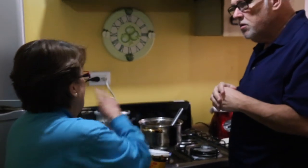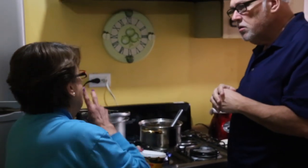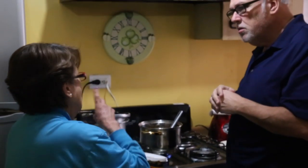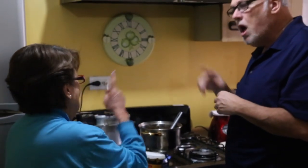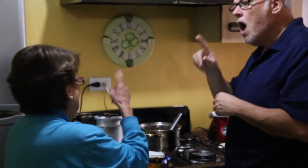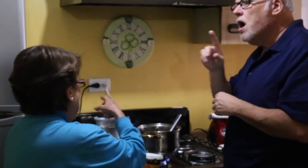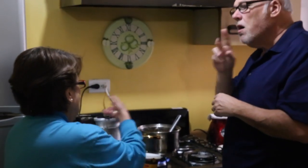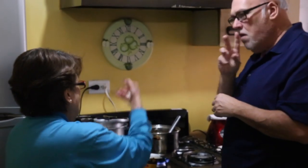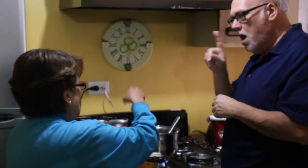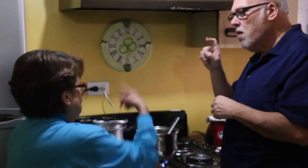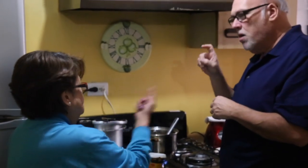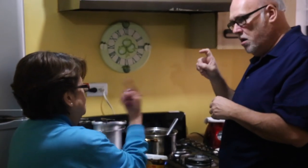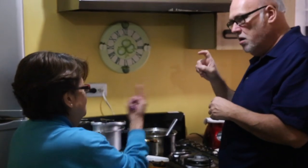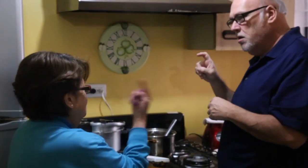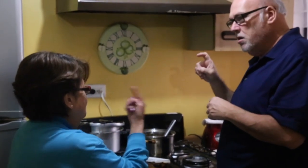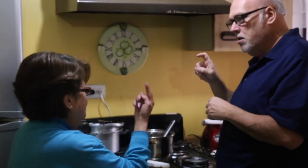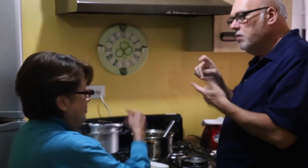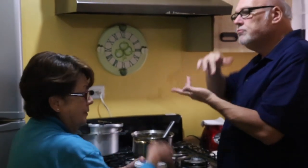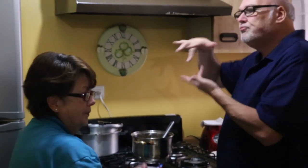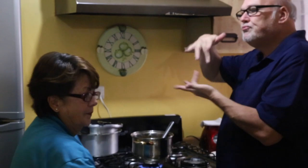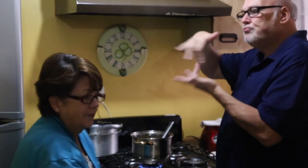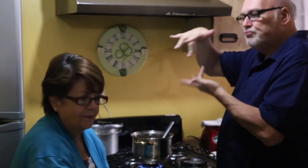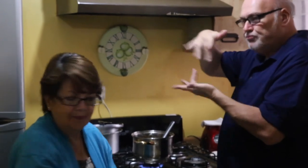in this sauce and mix it well.